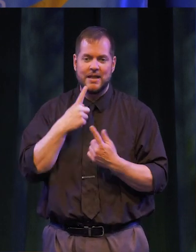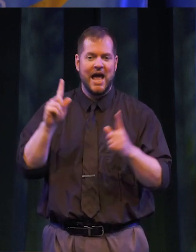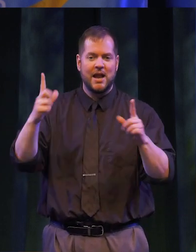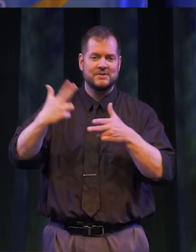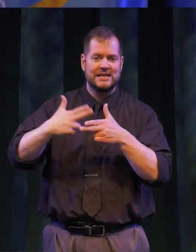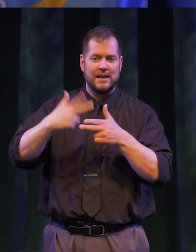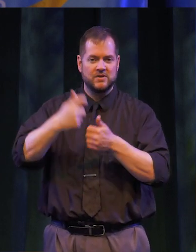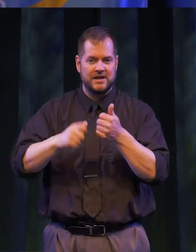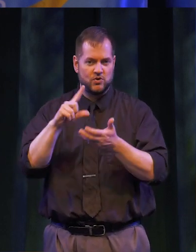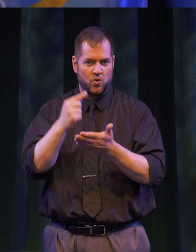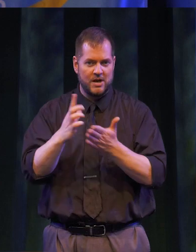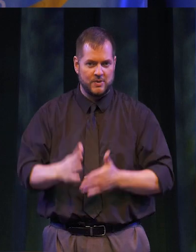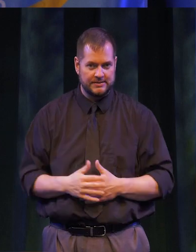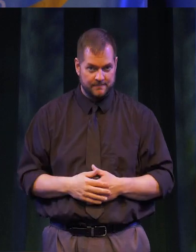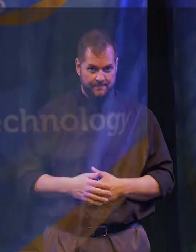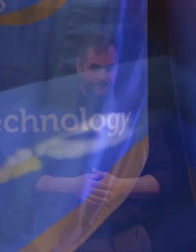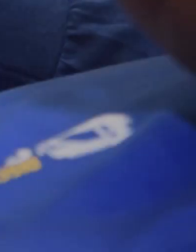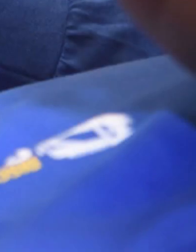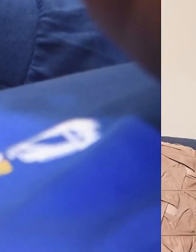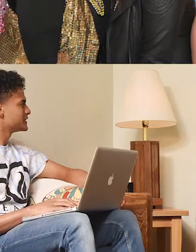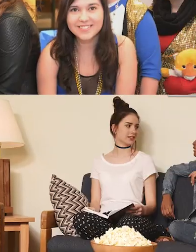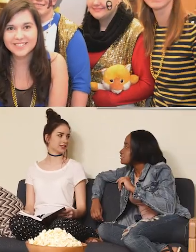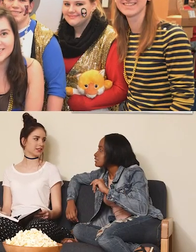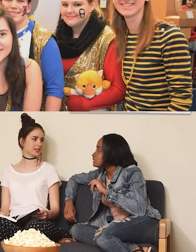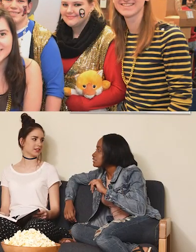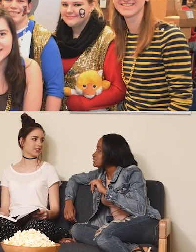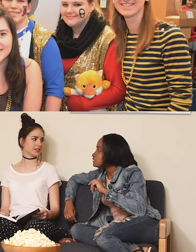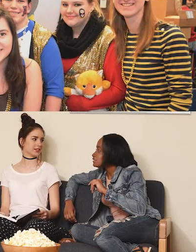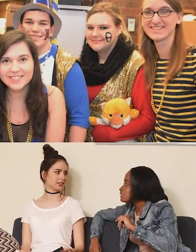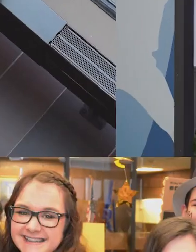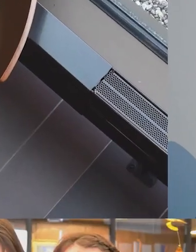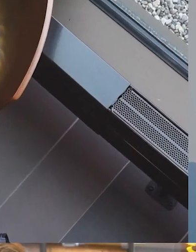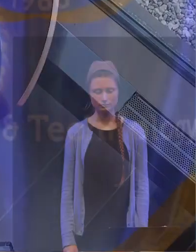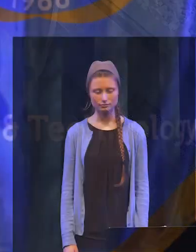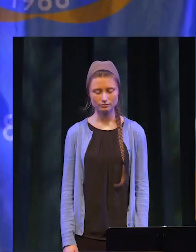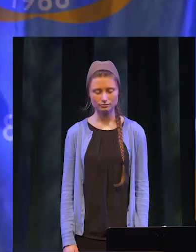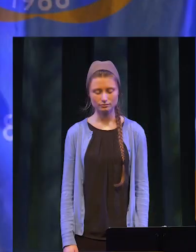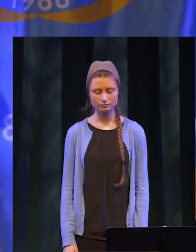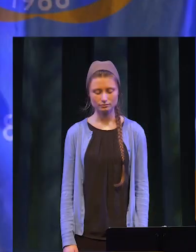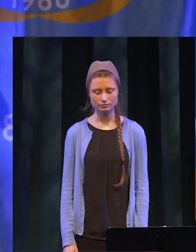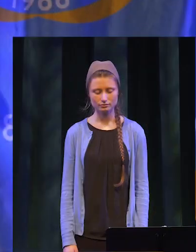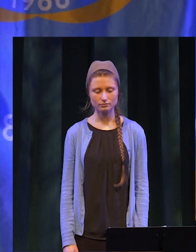AFFAIRS, WILL ANNOUNCE THE NAMES OF OUR GRADUATES.